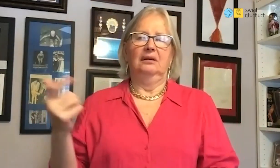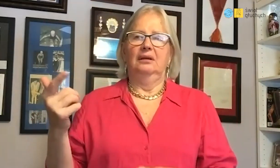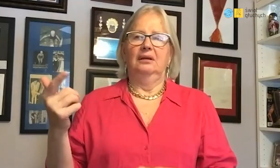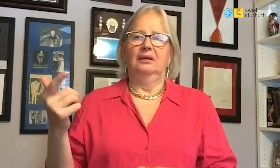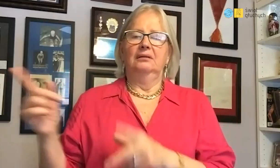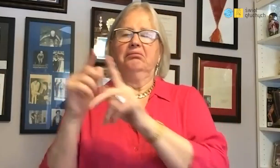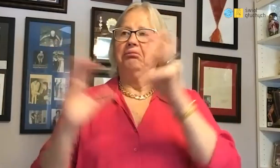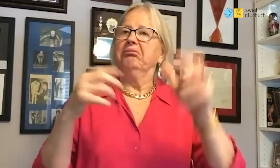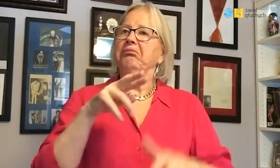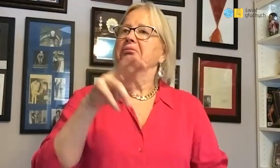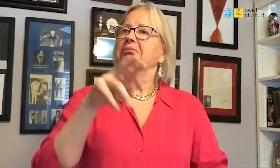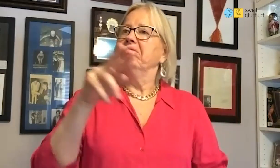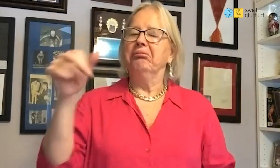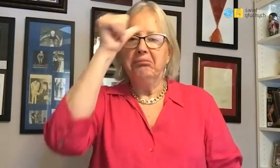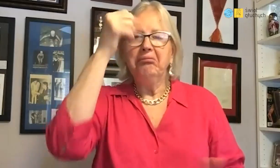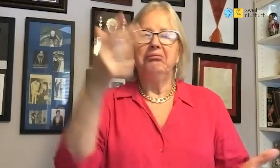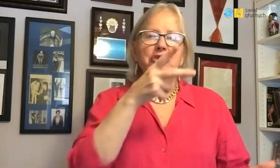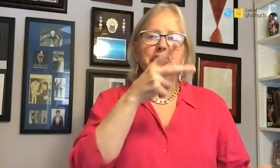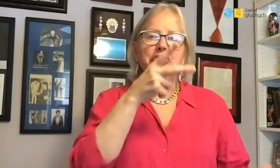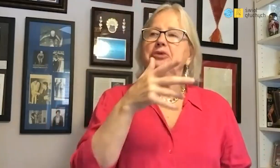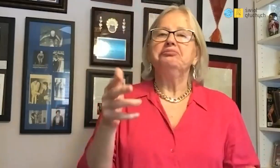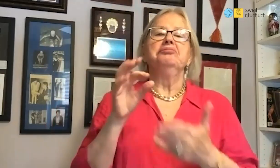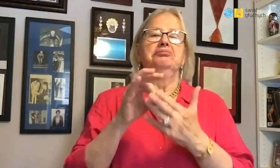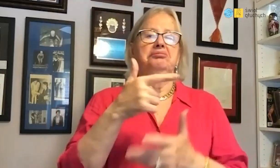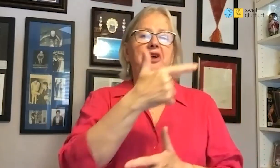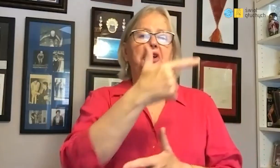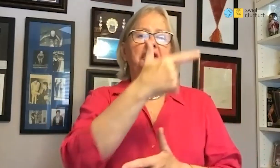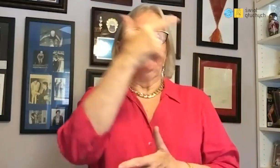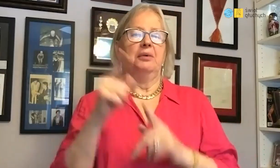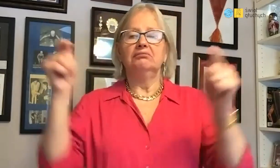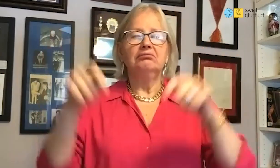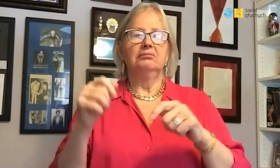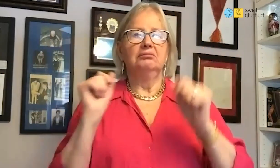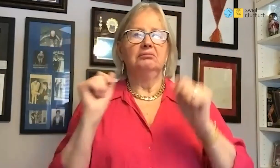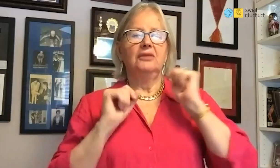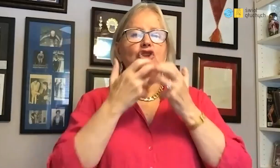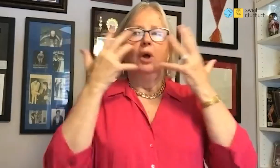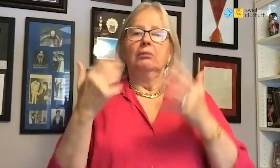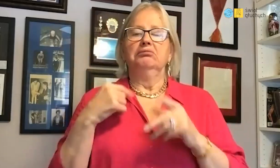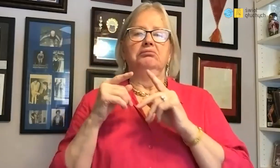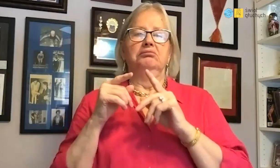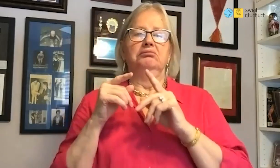I saw it then diversity color skin people. People were really from different places. After two days after arrival, we were supposed to warm up.